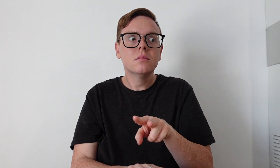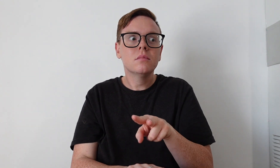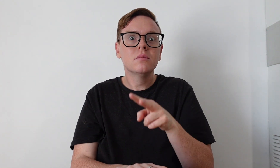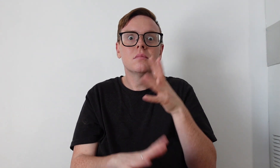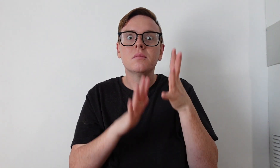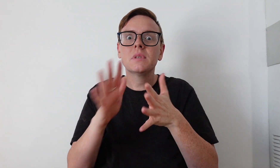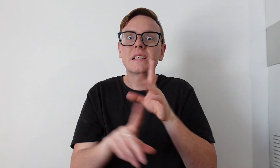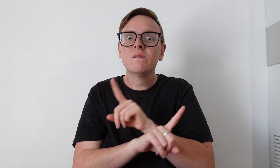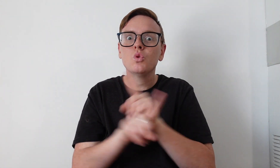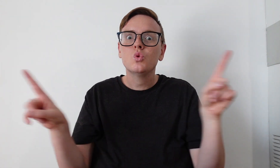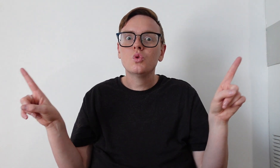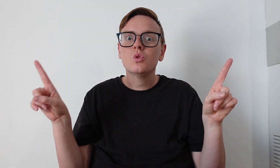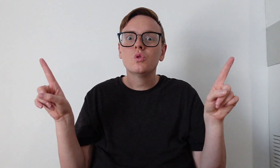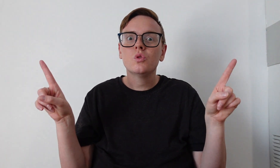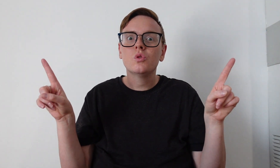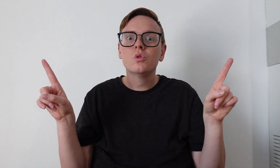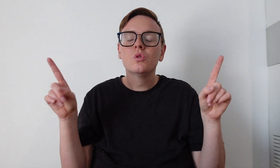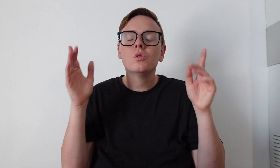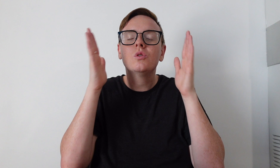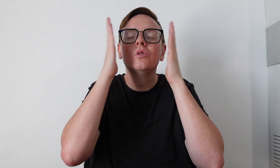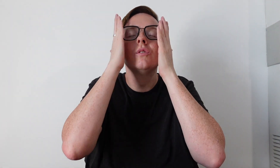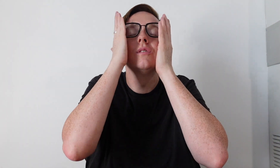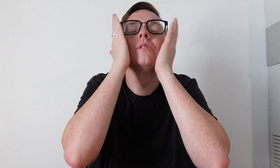I realised it was finished!